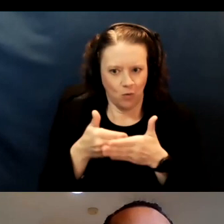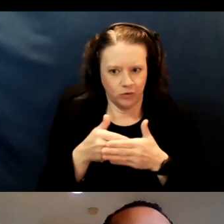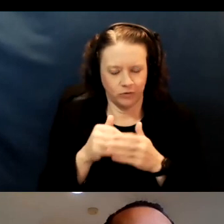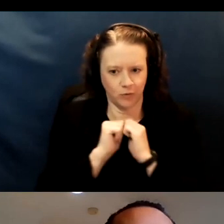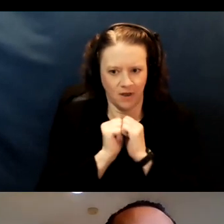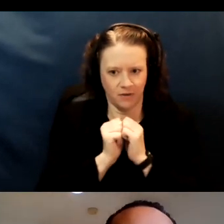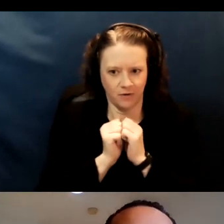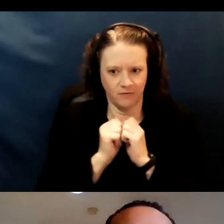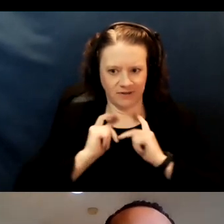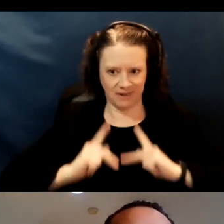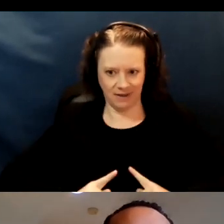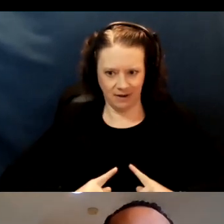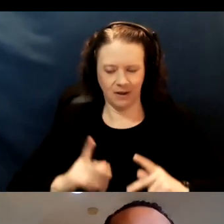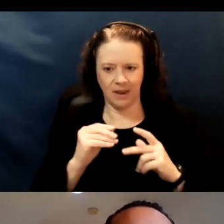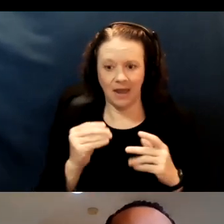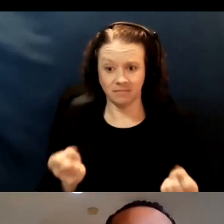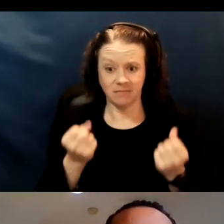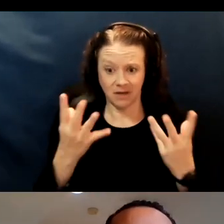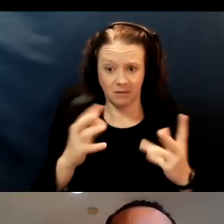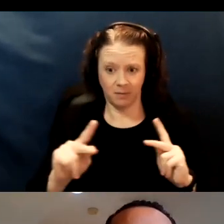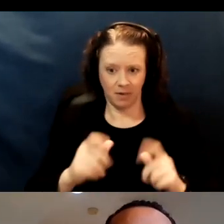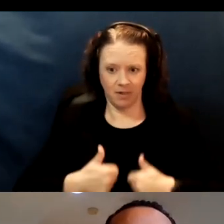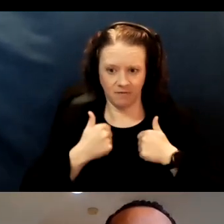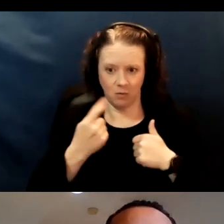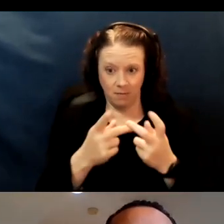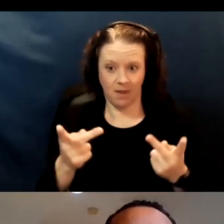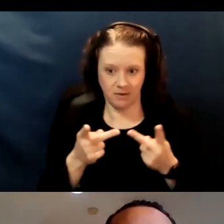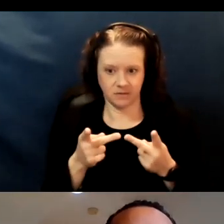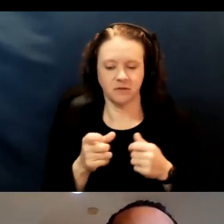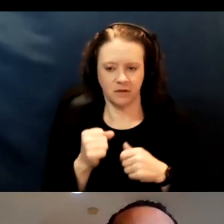and the number of people in these settings. And that's where the majority of people